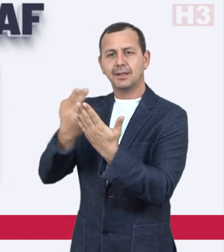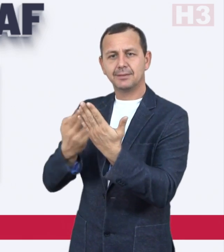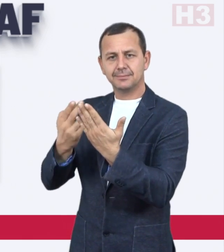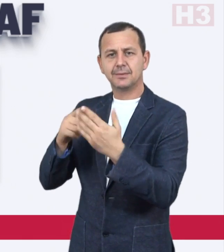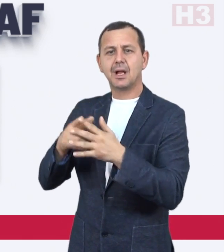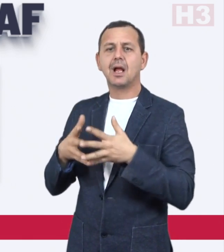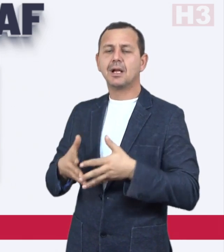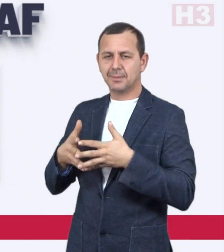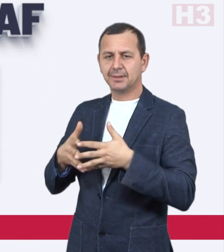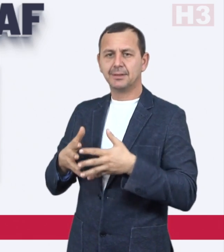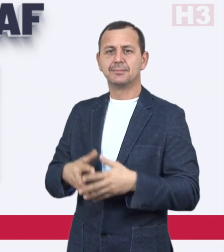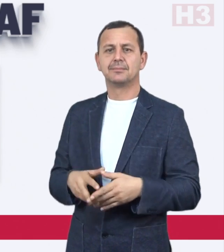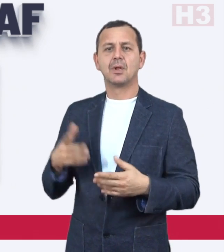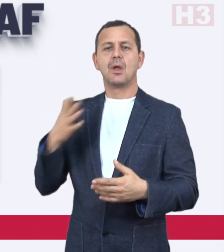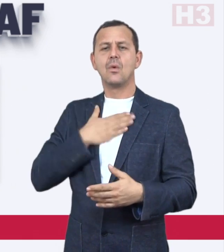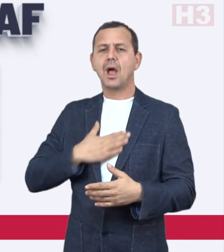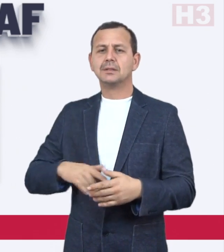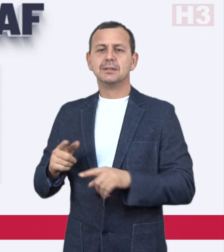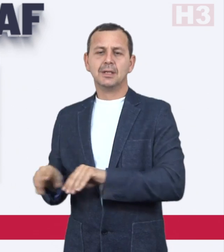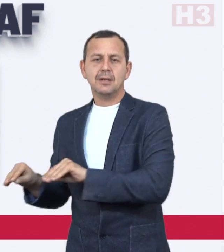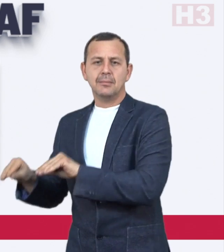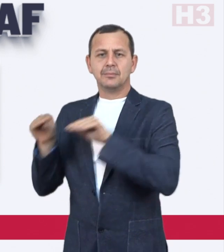design at college in USA and wants to